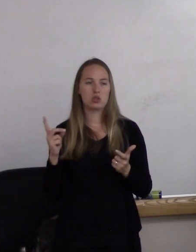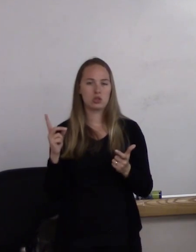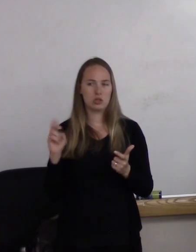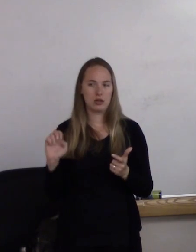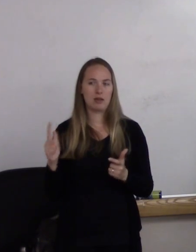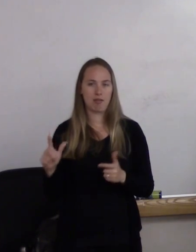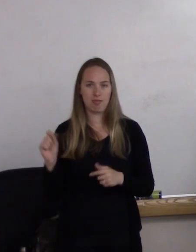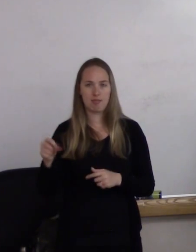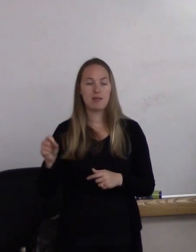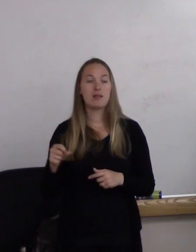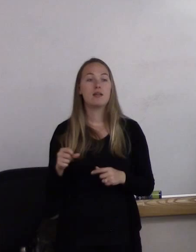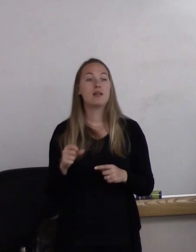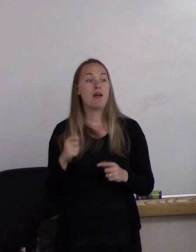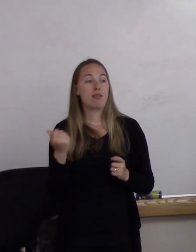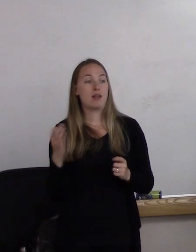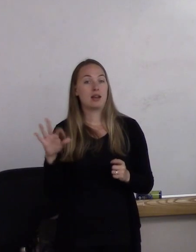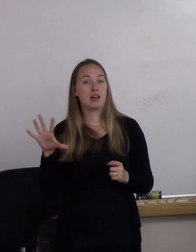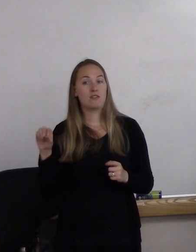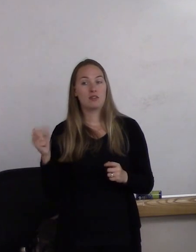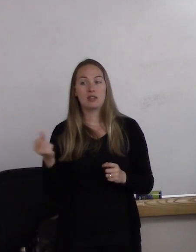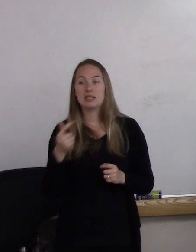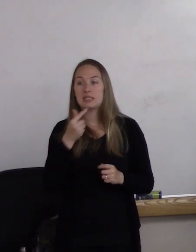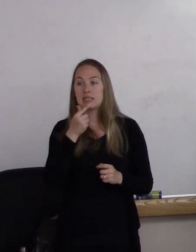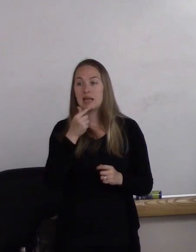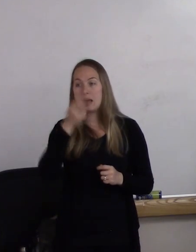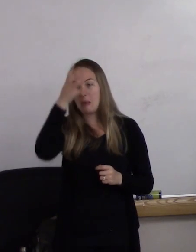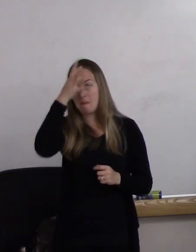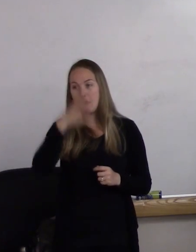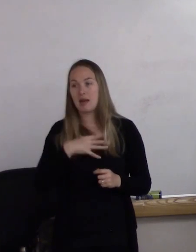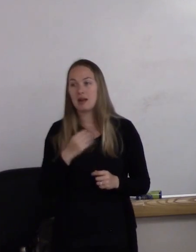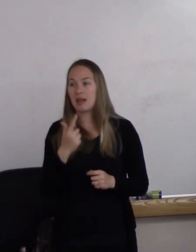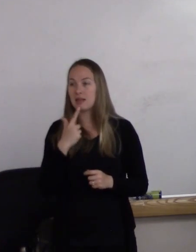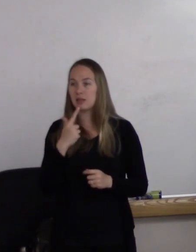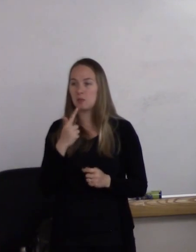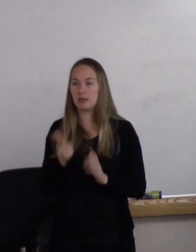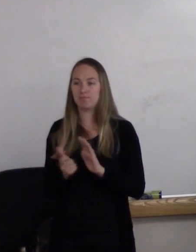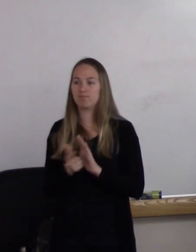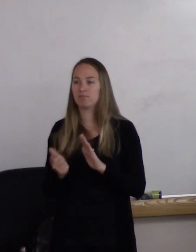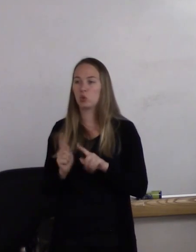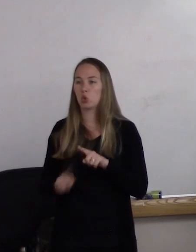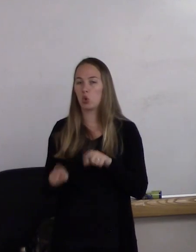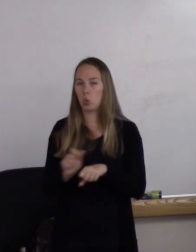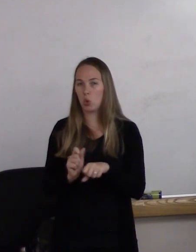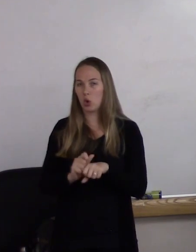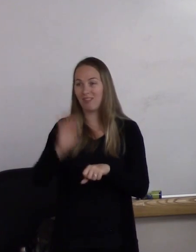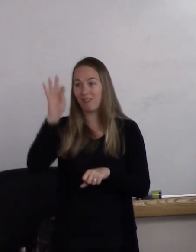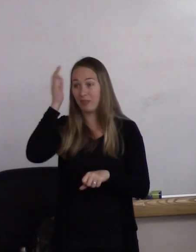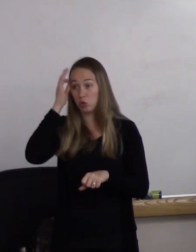In the 1950s, gay men and lesbians were banned from federal employment. In 1967,